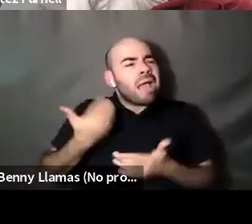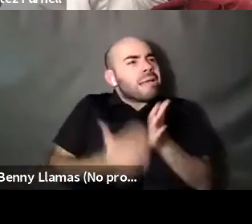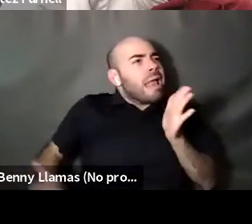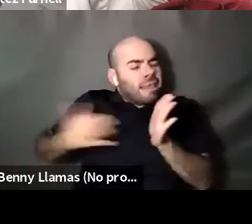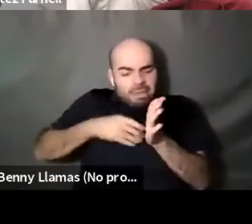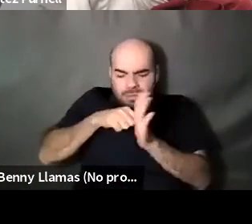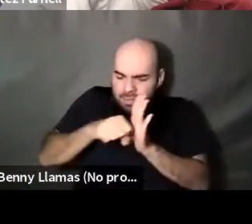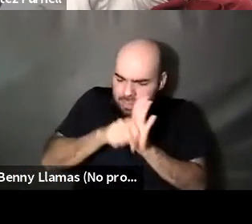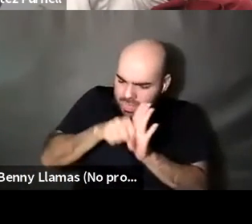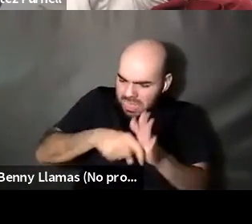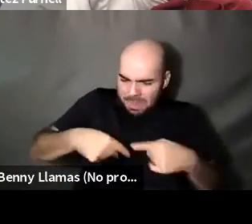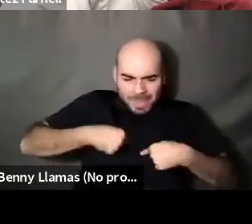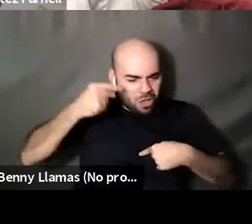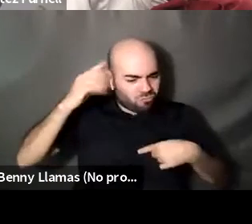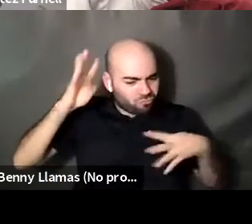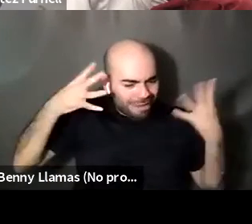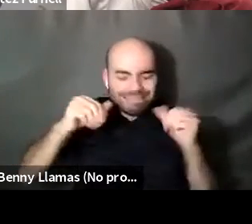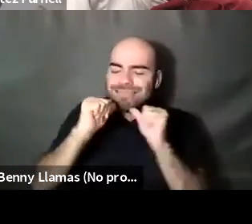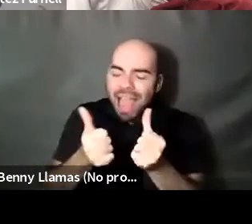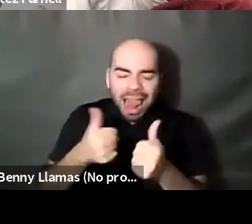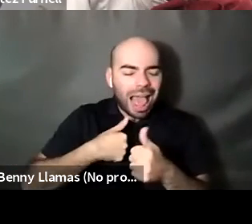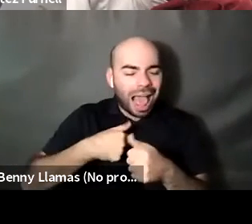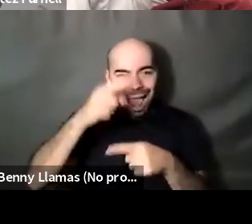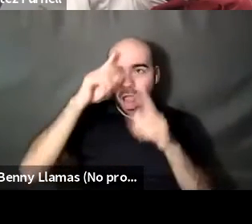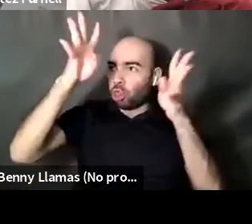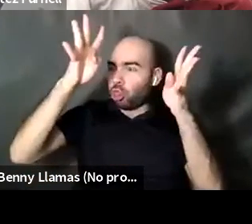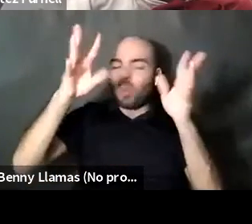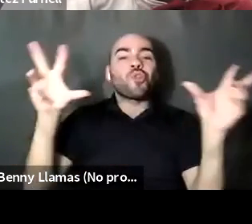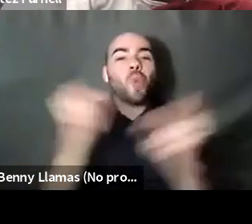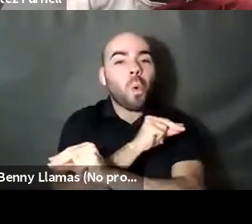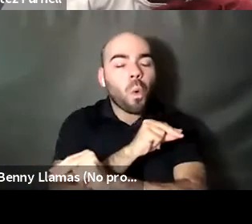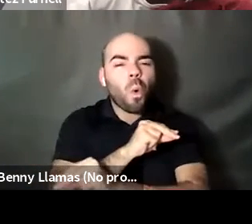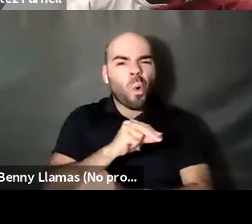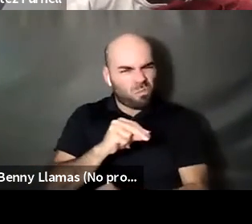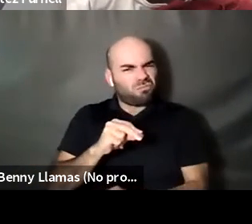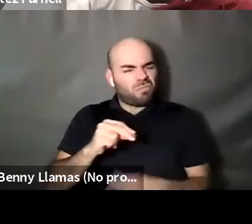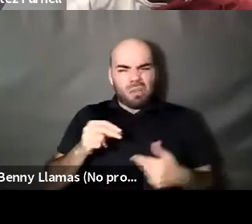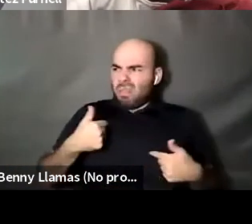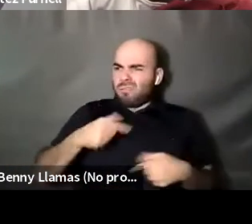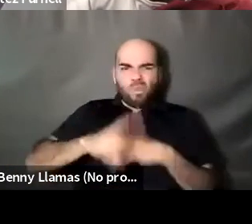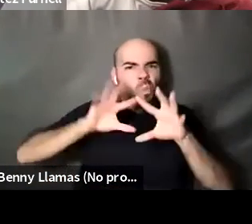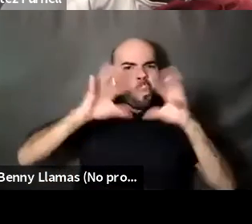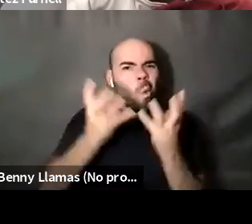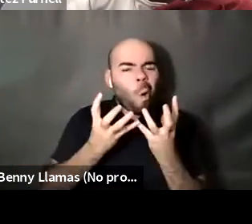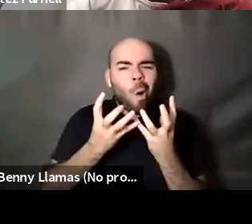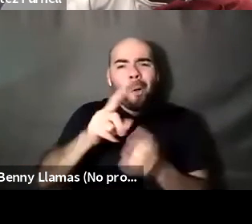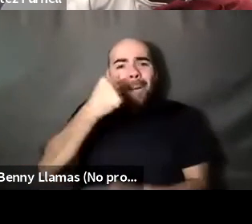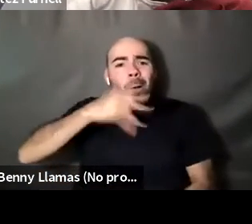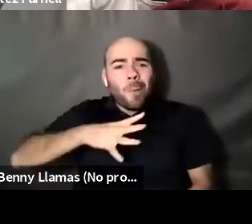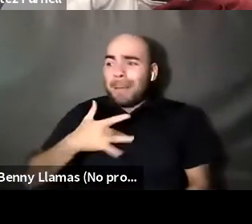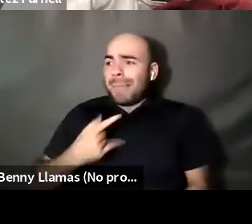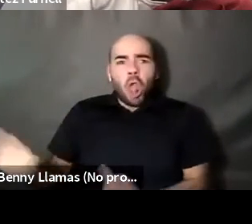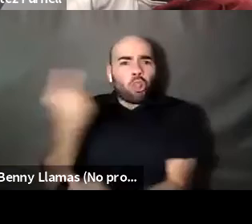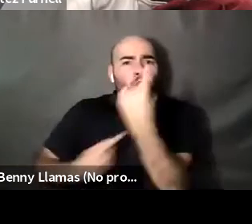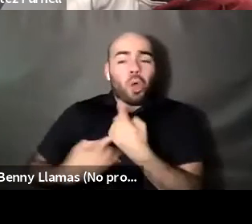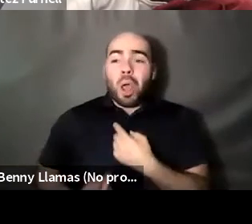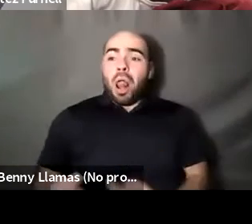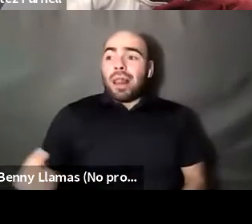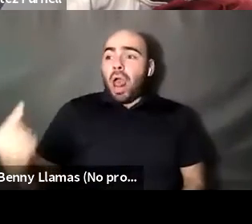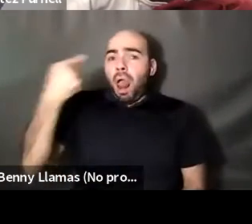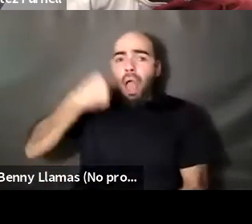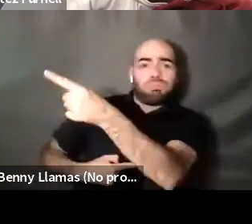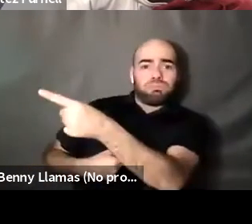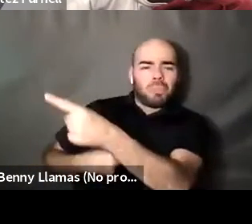Kokumo: I did not make it up. I do along. We live in a world where black women are ghastly by entire community. Someone said that on social media like